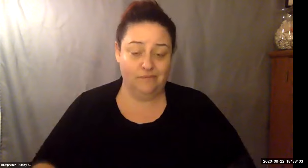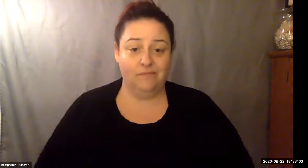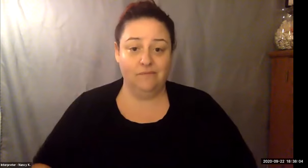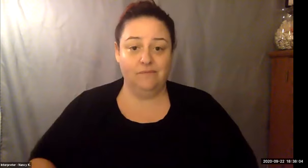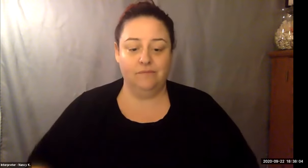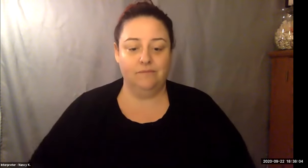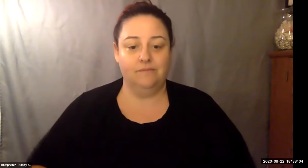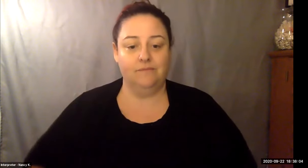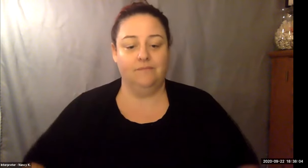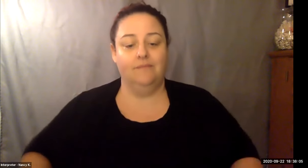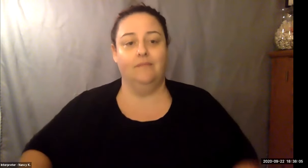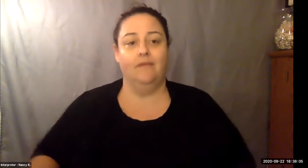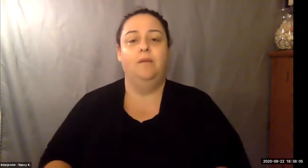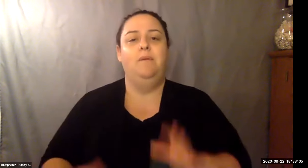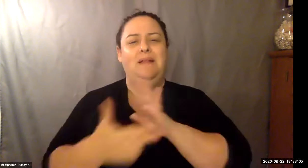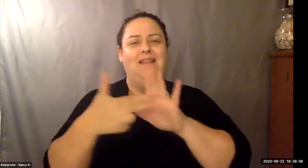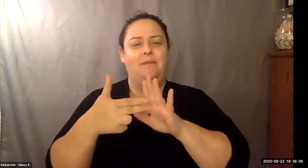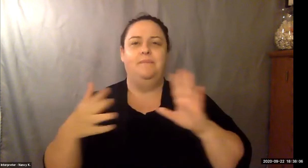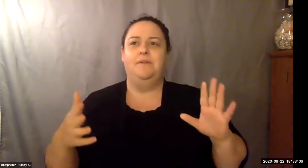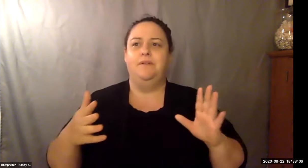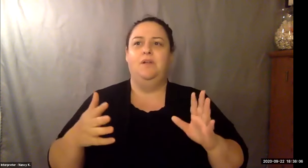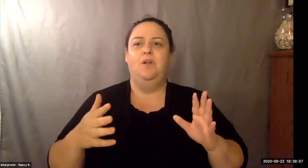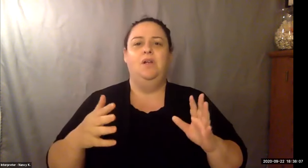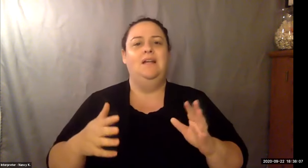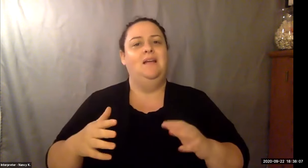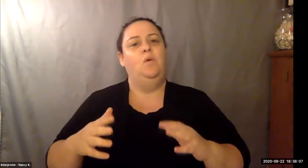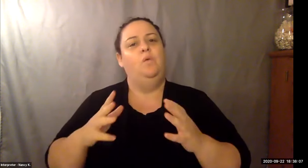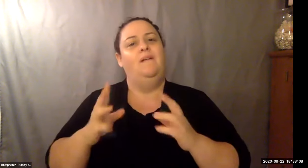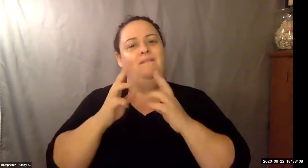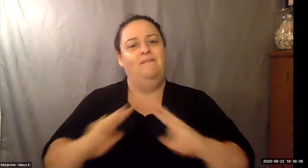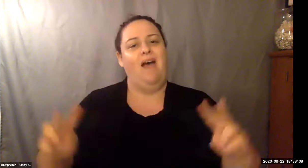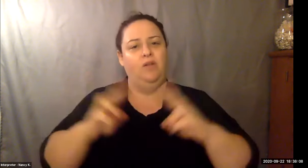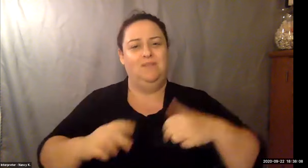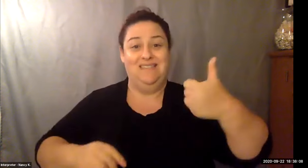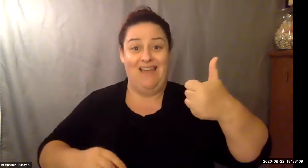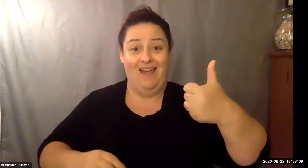Keith Wolling: Dirty or clean crumbled Oh finally Christ, you are still priceless to those who do love you.